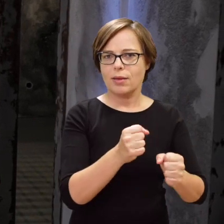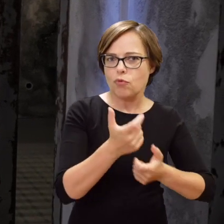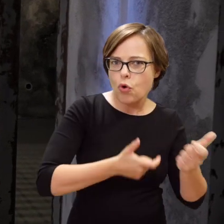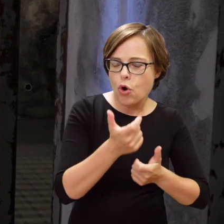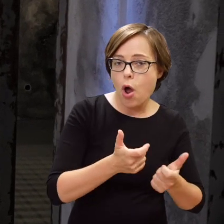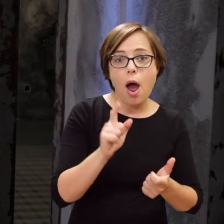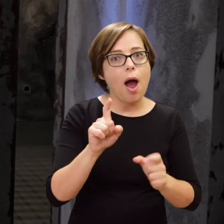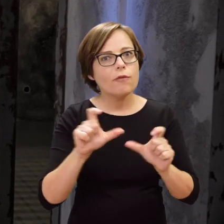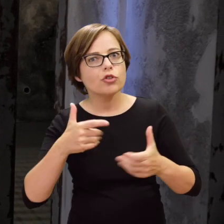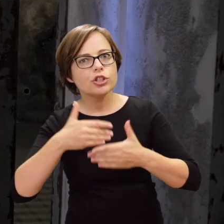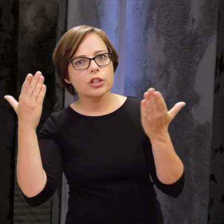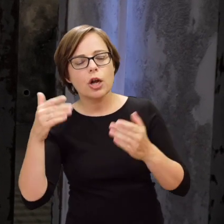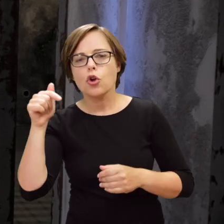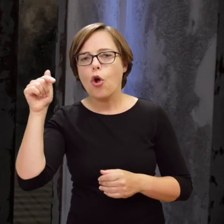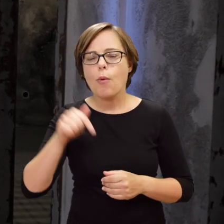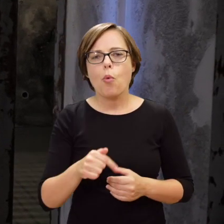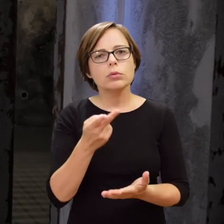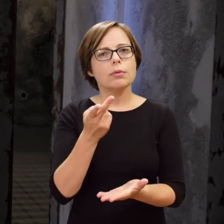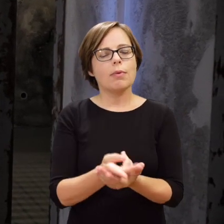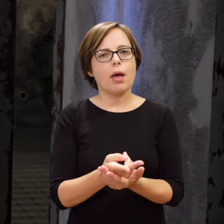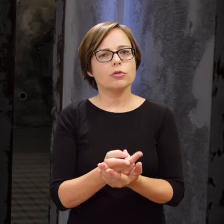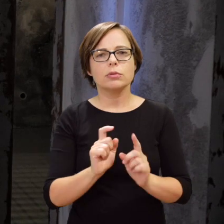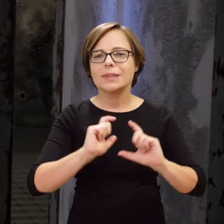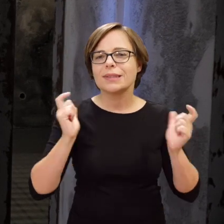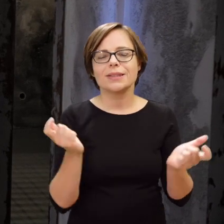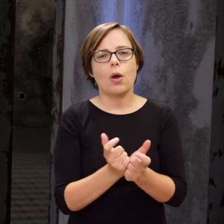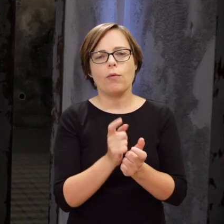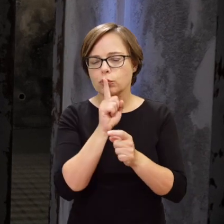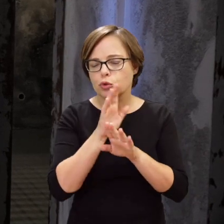whereas during daytime, one had to lie down motionless in complete silence.